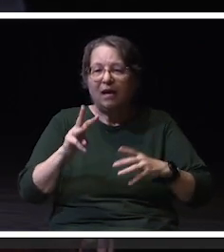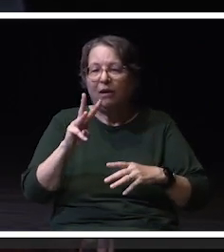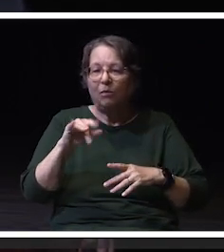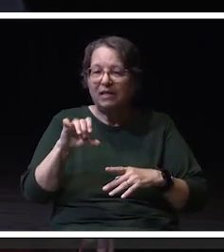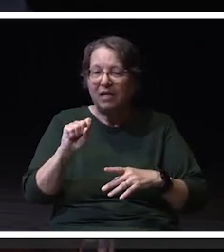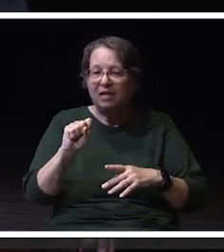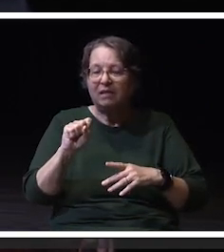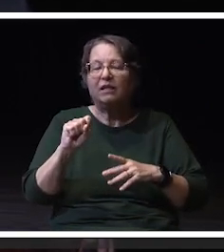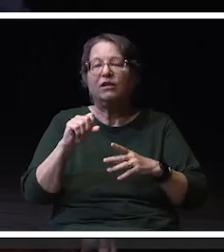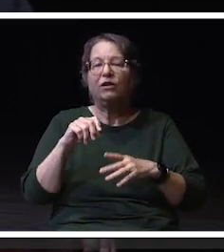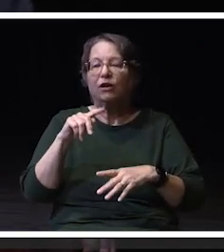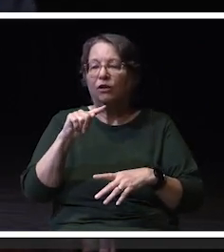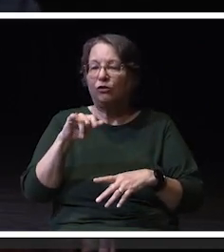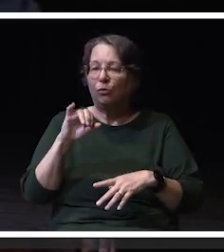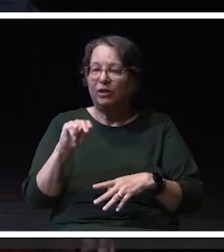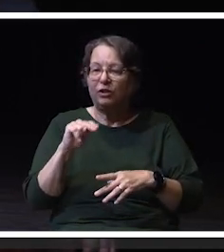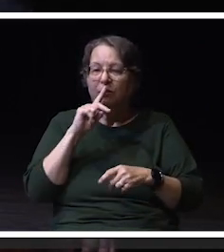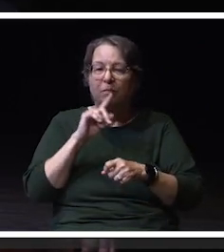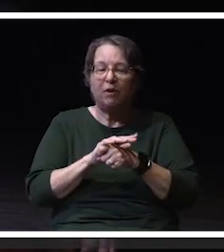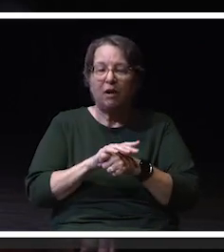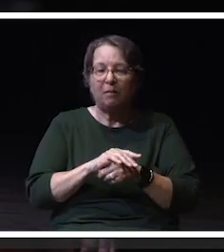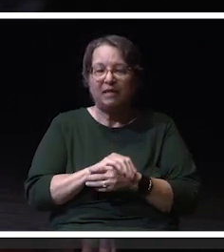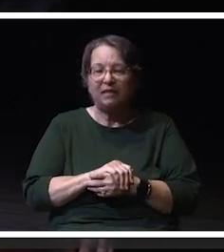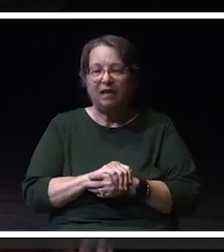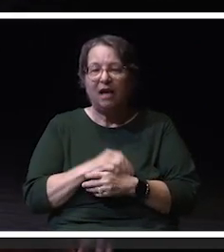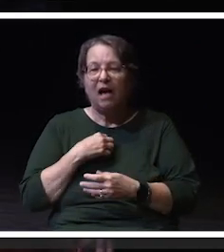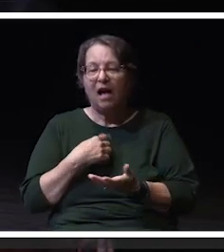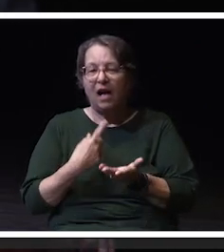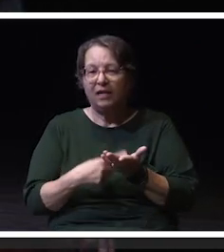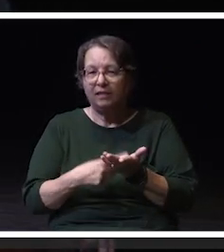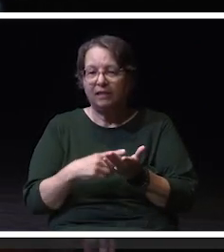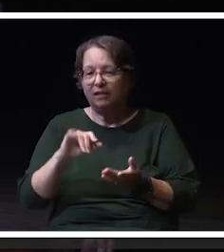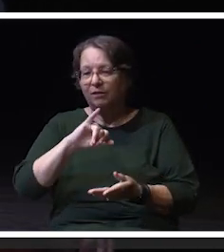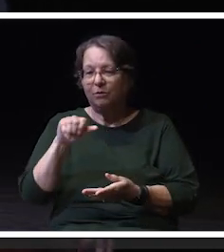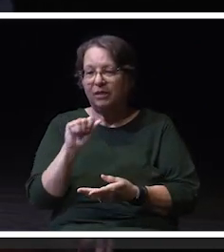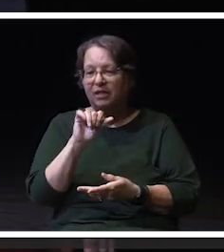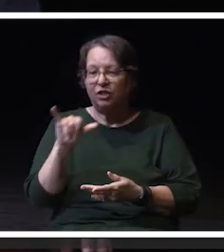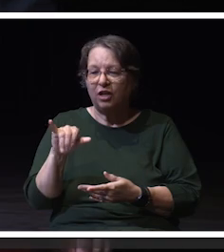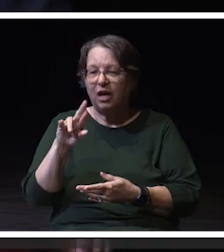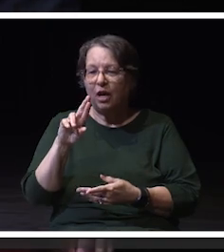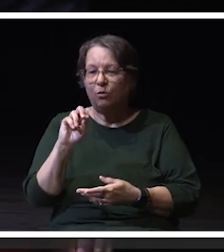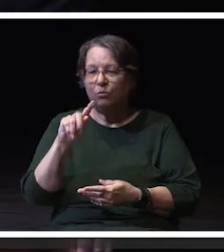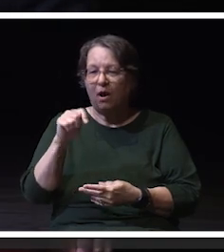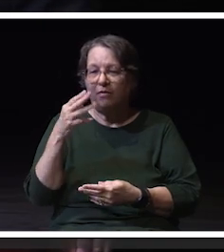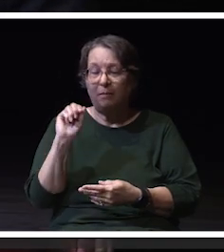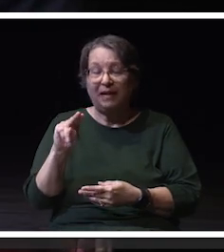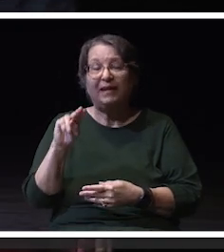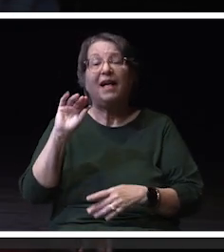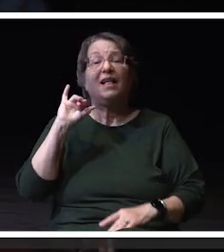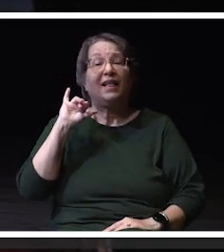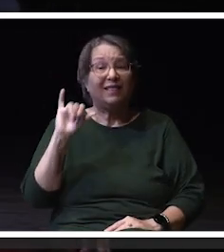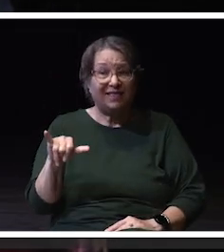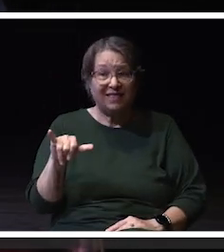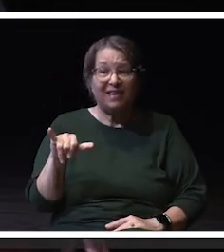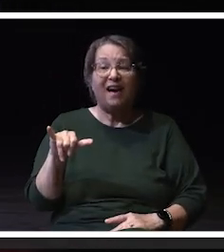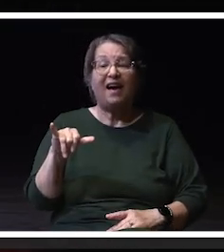I looked Jay Rothman directly in the eyes and said, now that is Warhawk Bold.